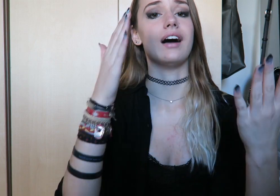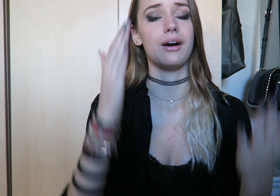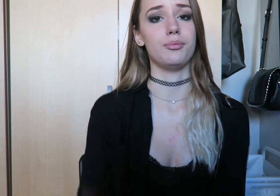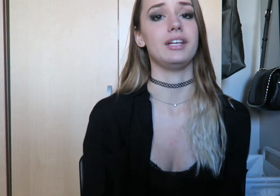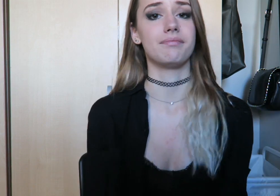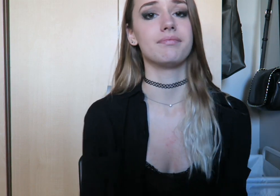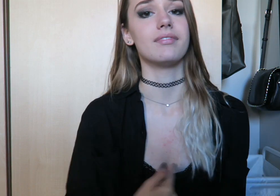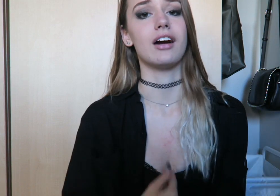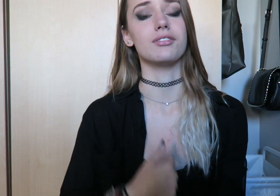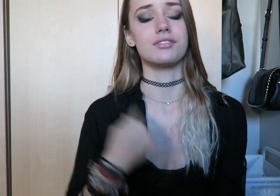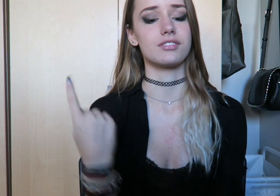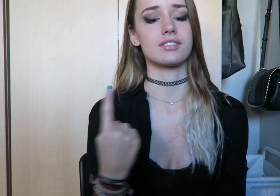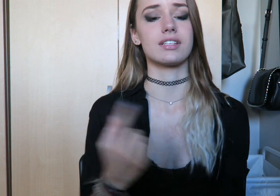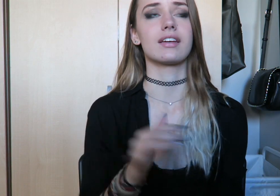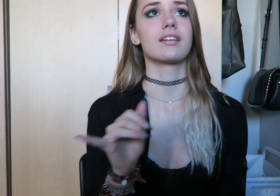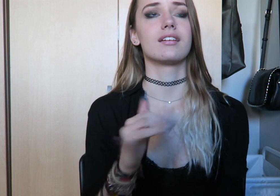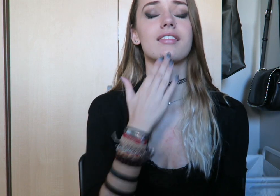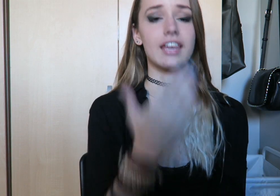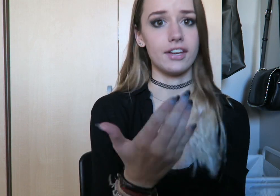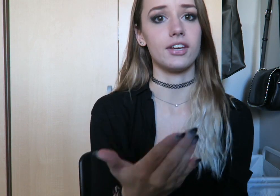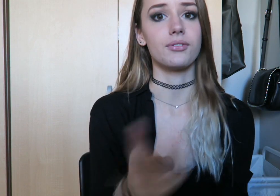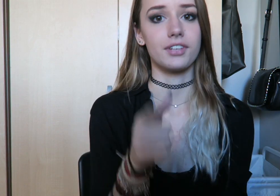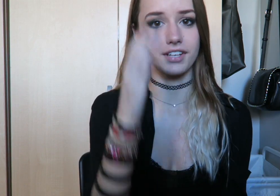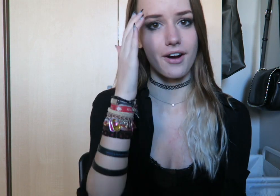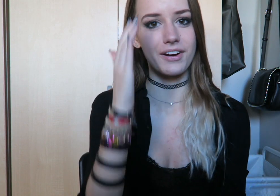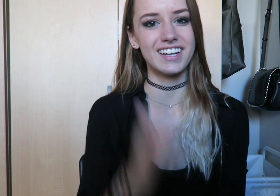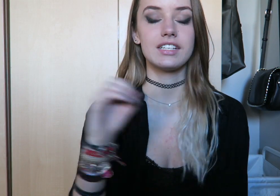I would be, I would just like, thank you - you know?